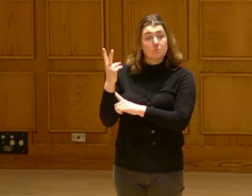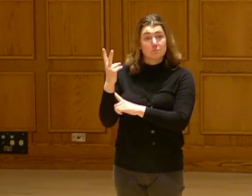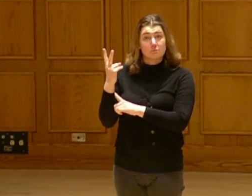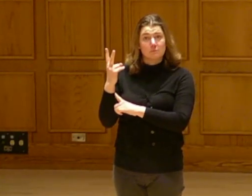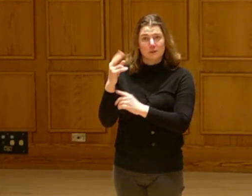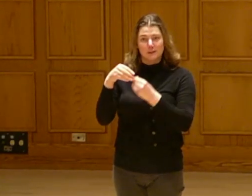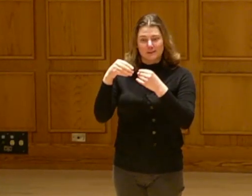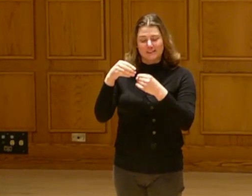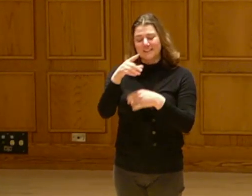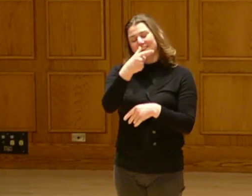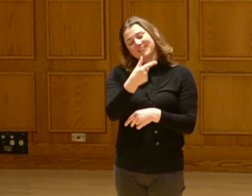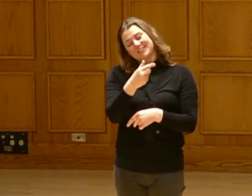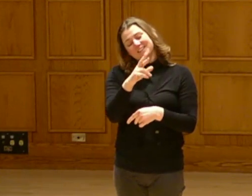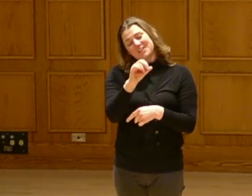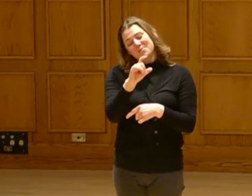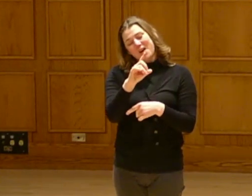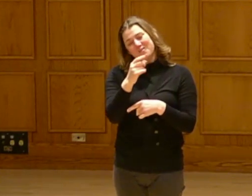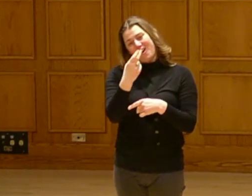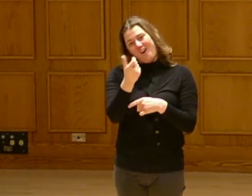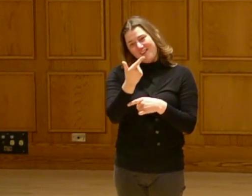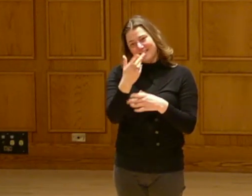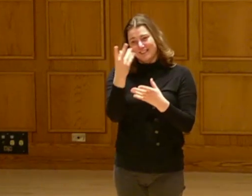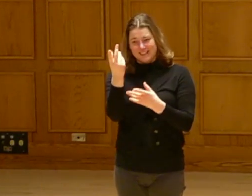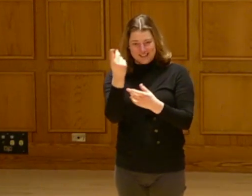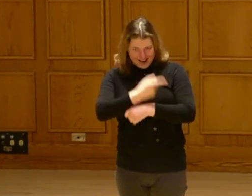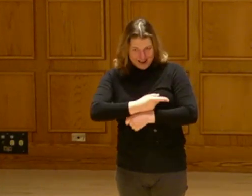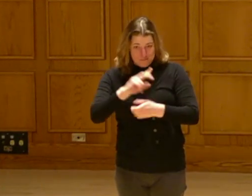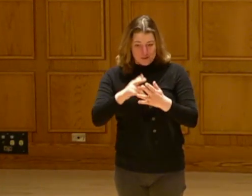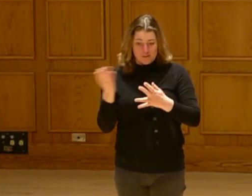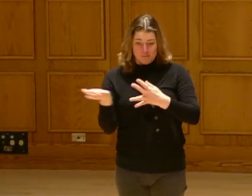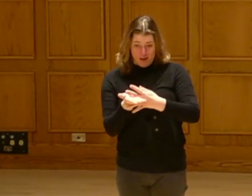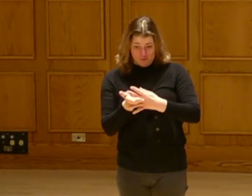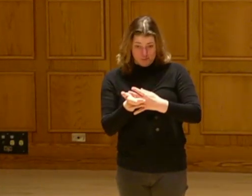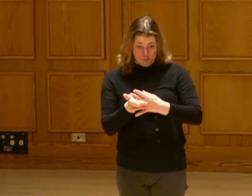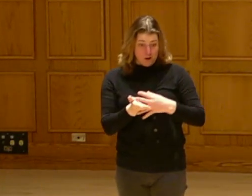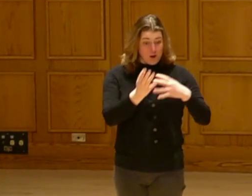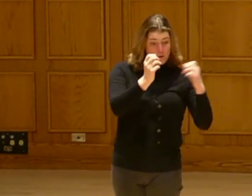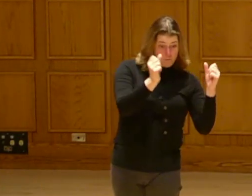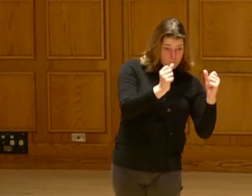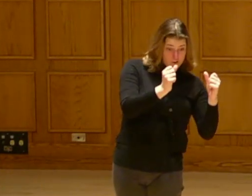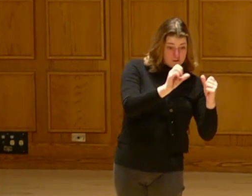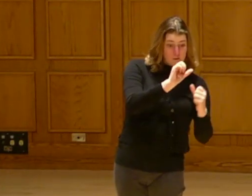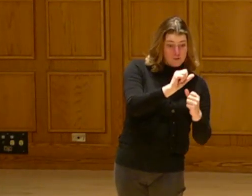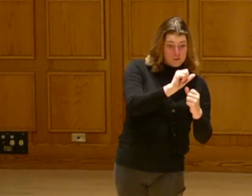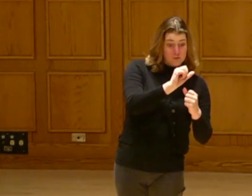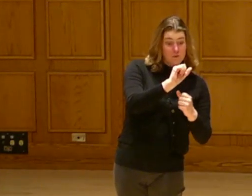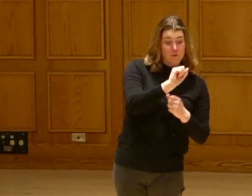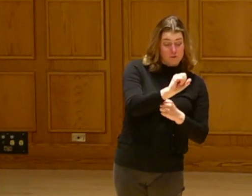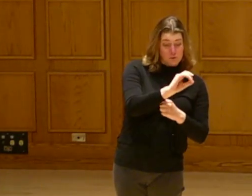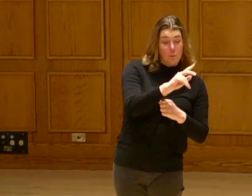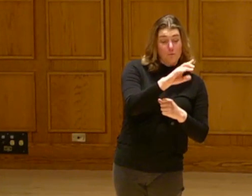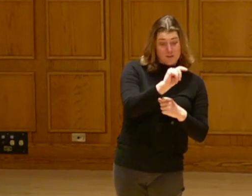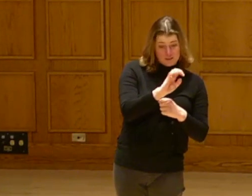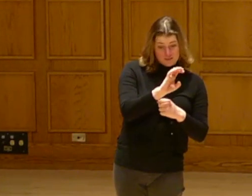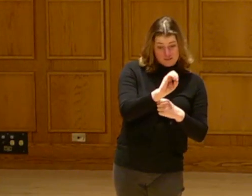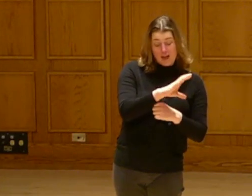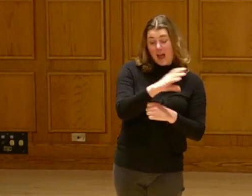Today, February 2nd, Groundhog Day, marks the halfway point between the win ster solstice and spring equinox.